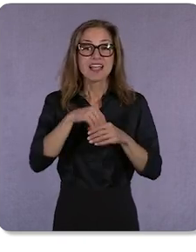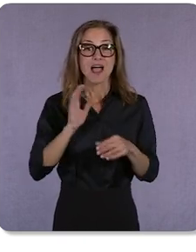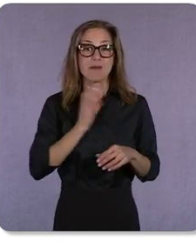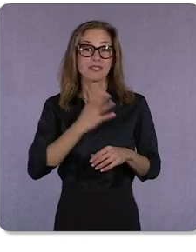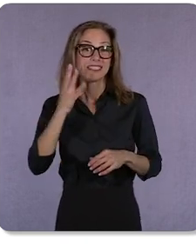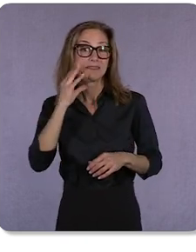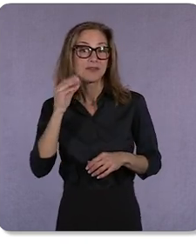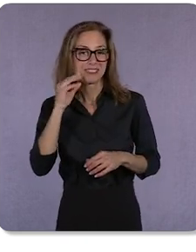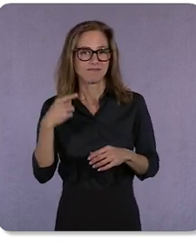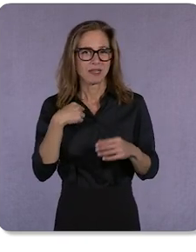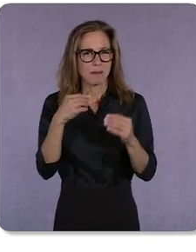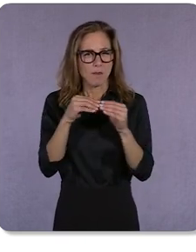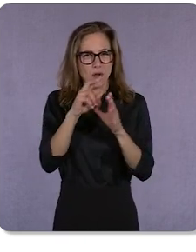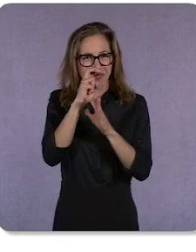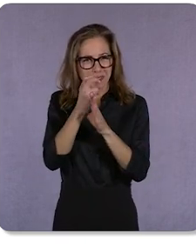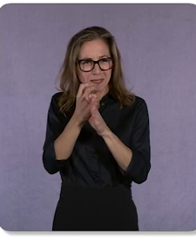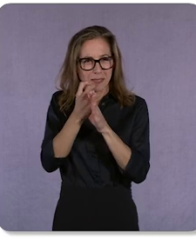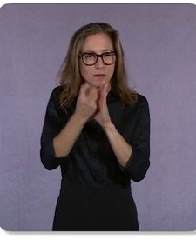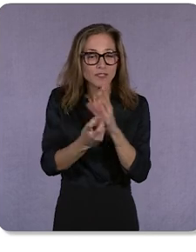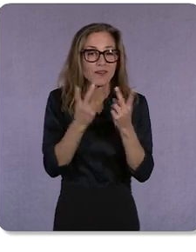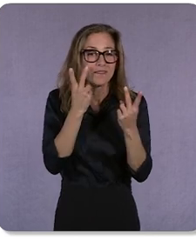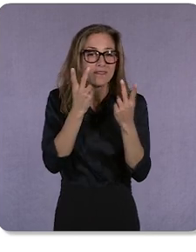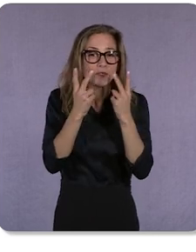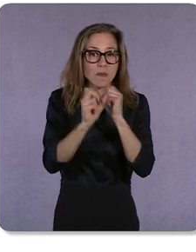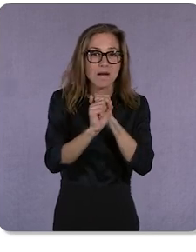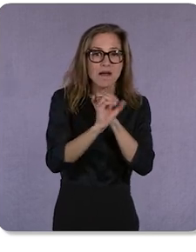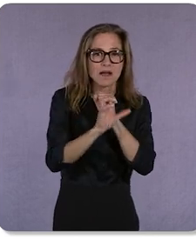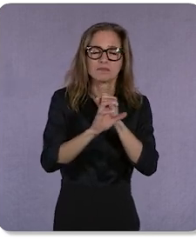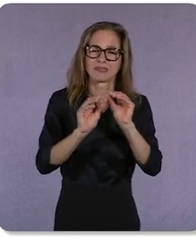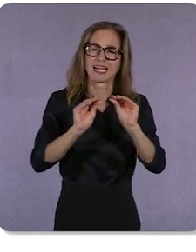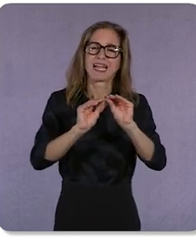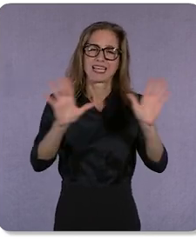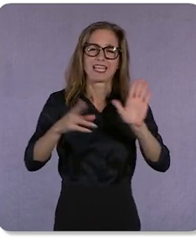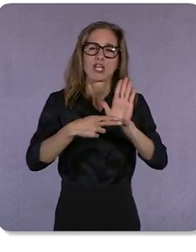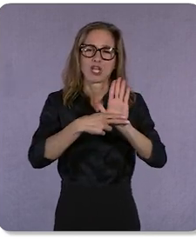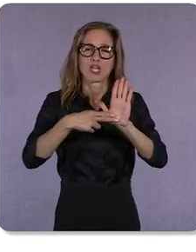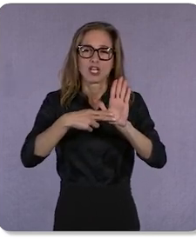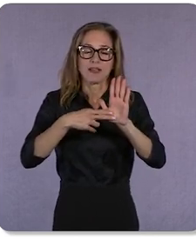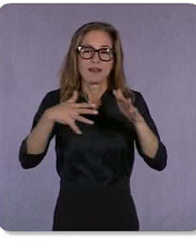immersive and visual ads, clearly labeled as always, interspersed with the organic results